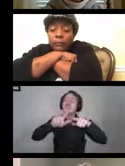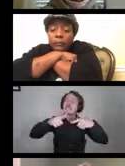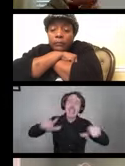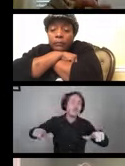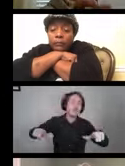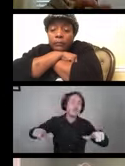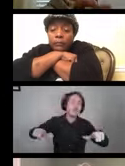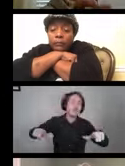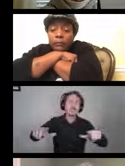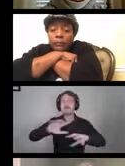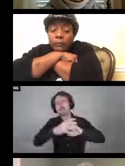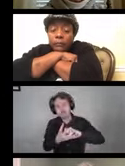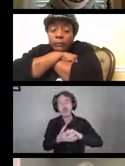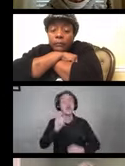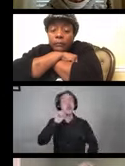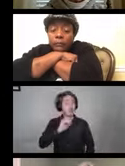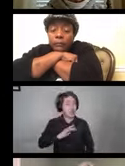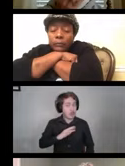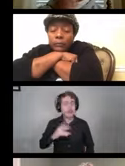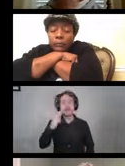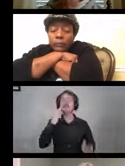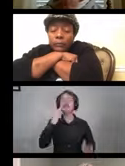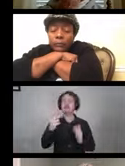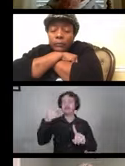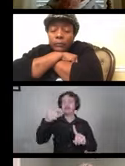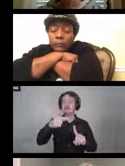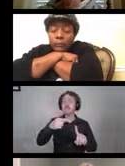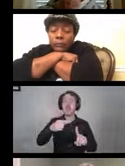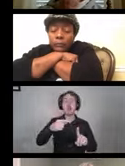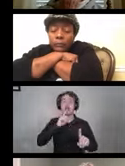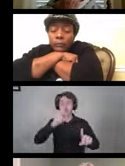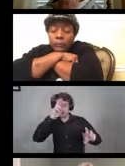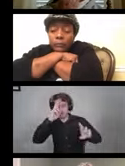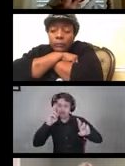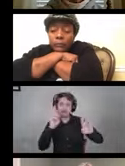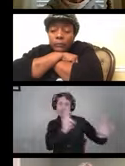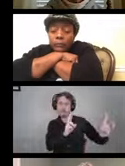It's very cool to see that. How well respected these guidelines are.